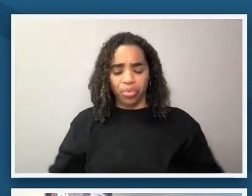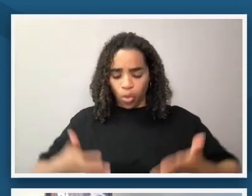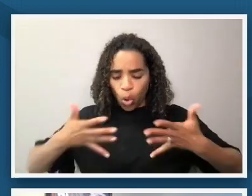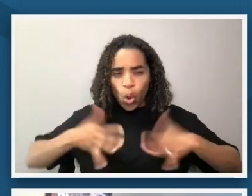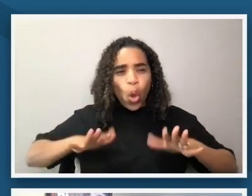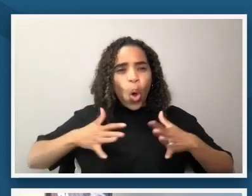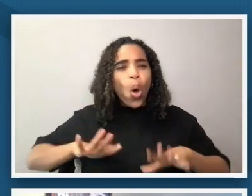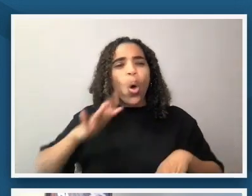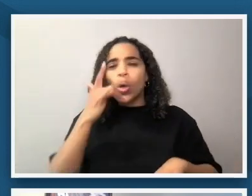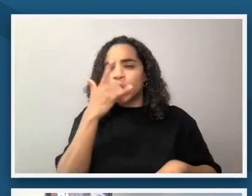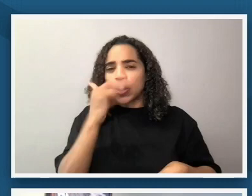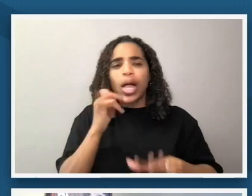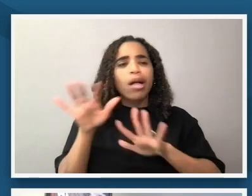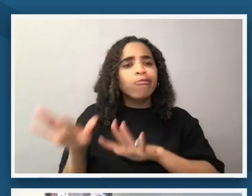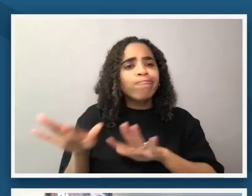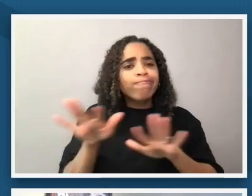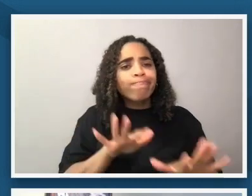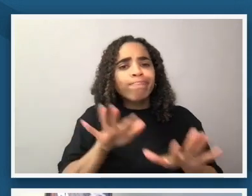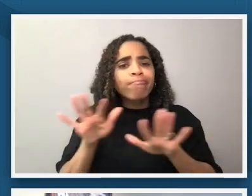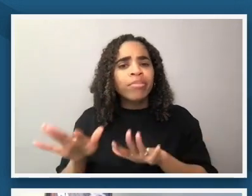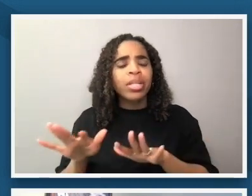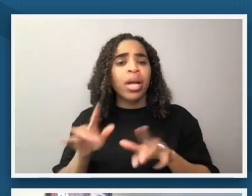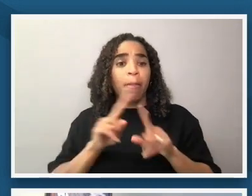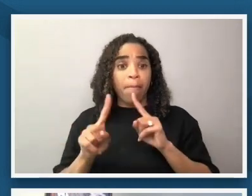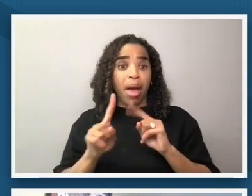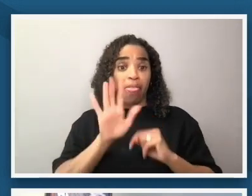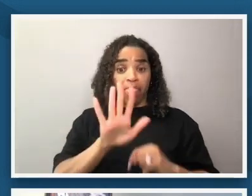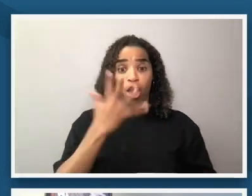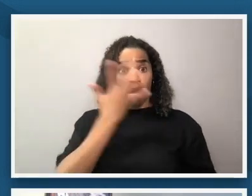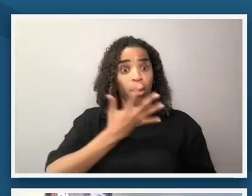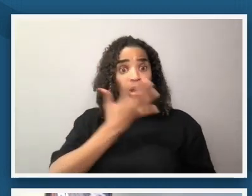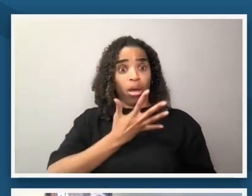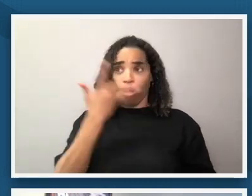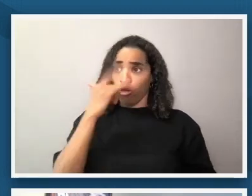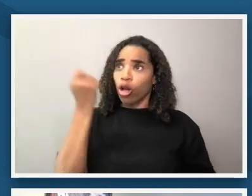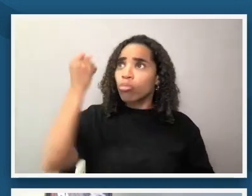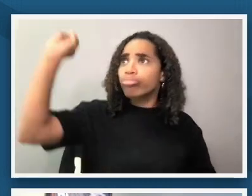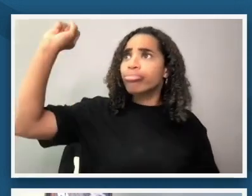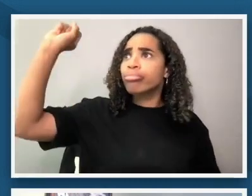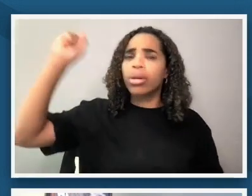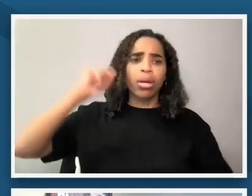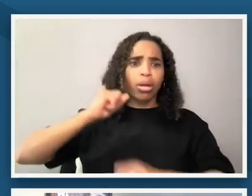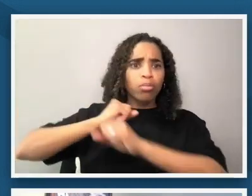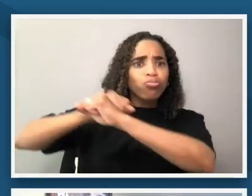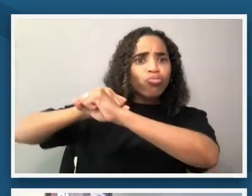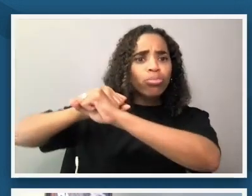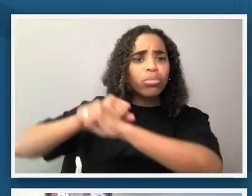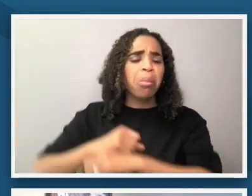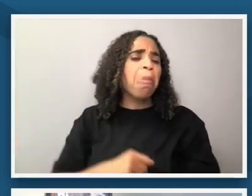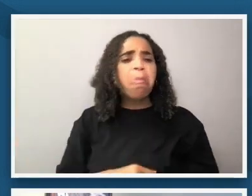but the posture is not defensive it's really it's brave